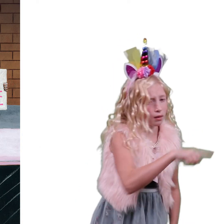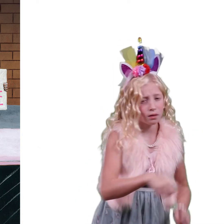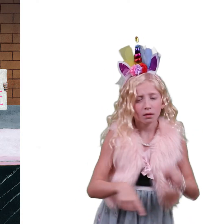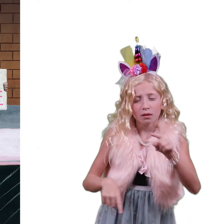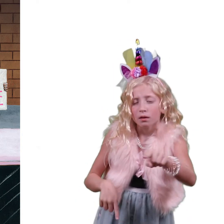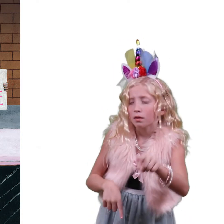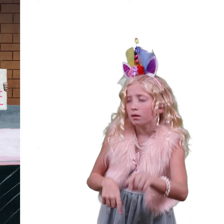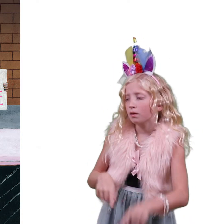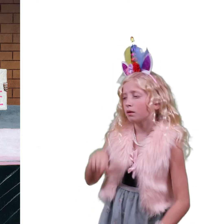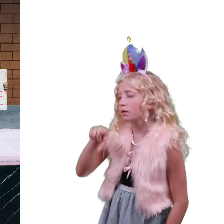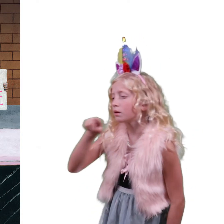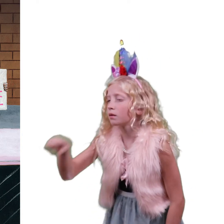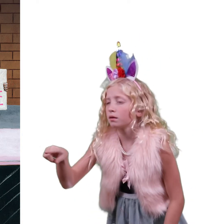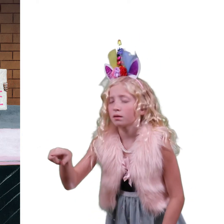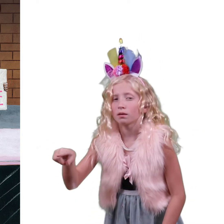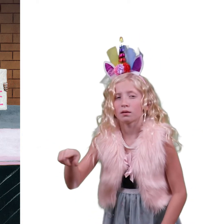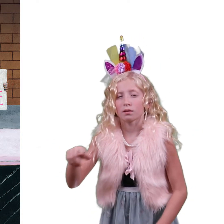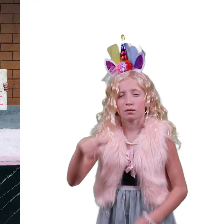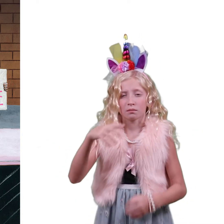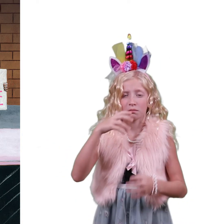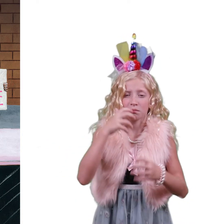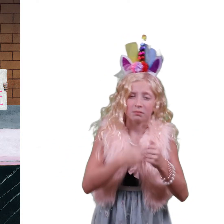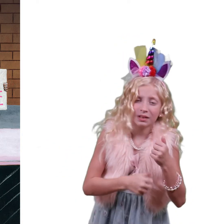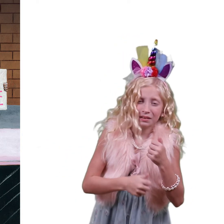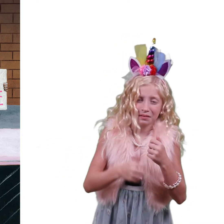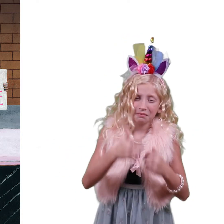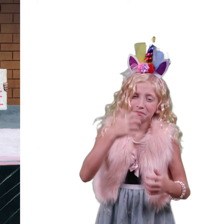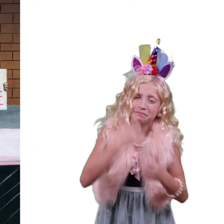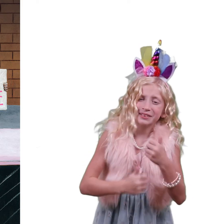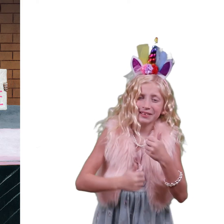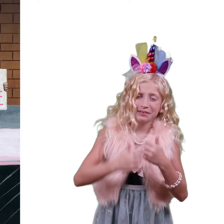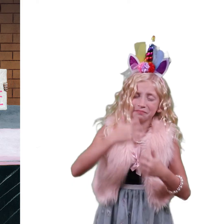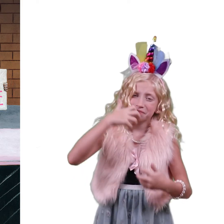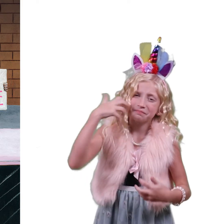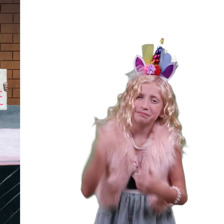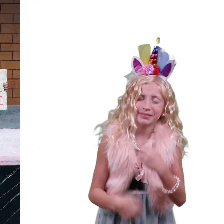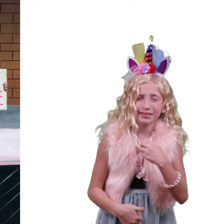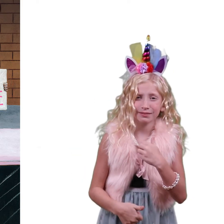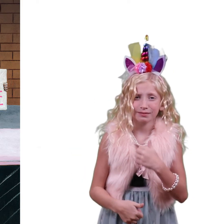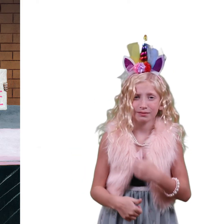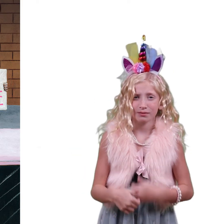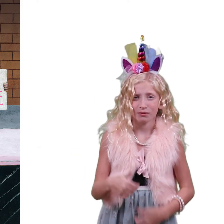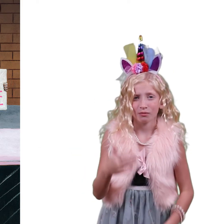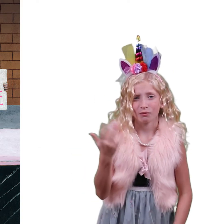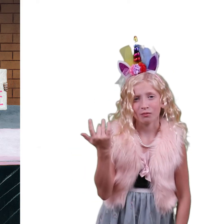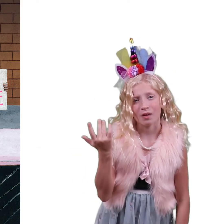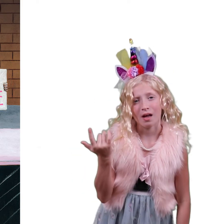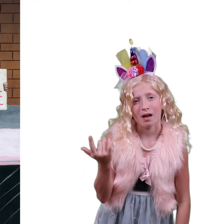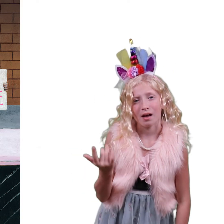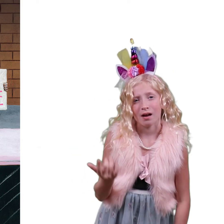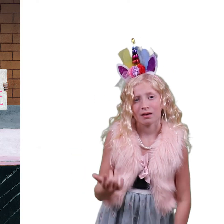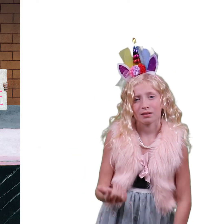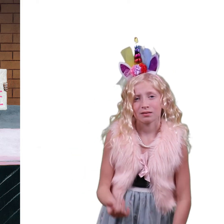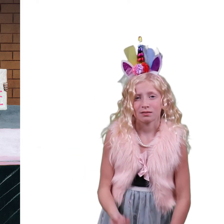You. You. You. Mean. MEAN. MEAN! Why?